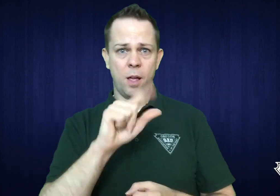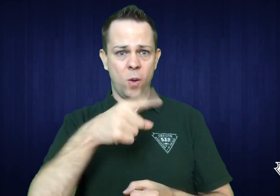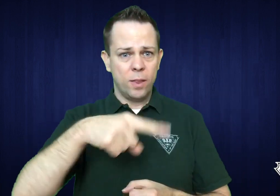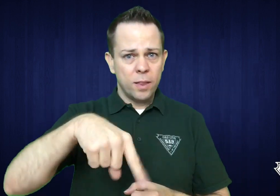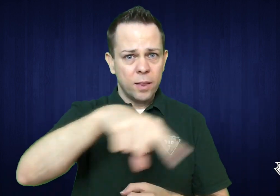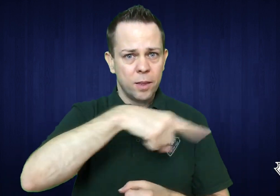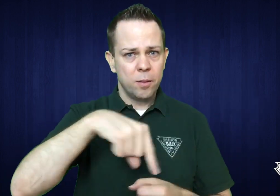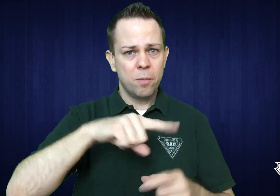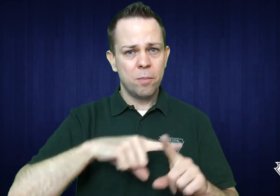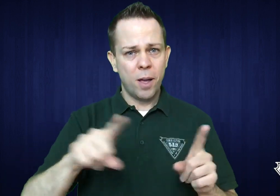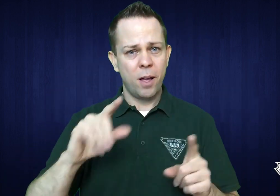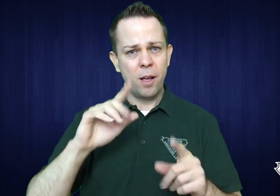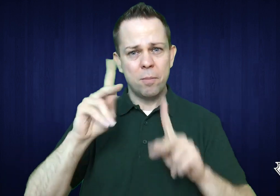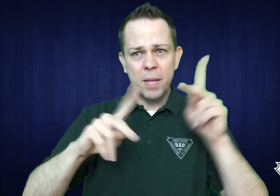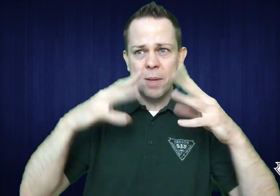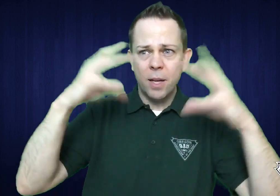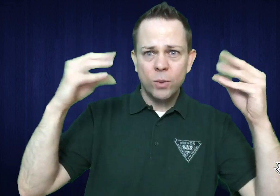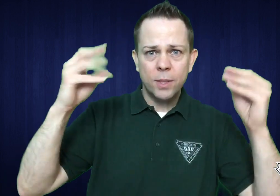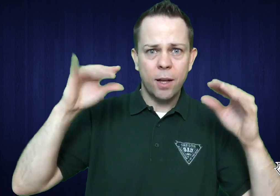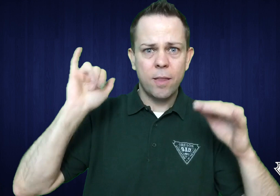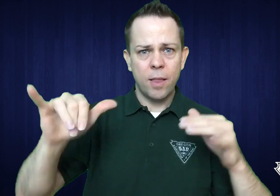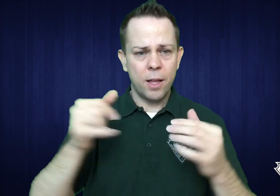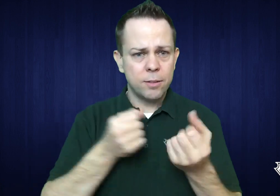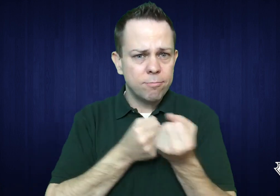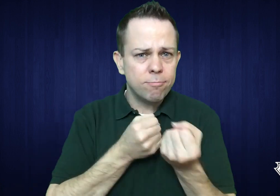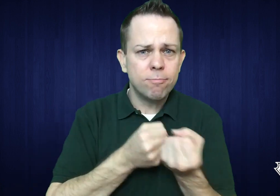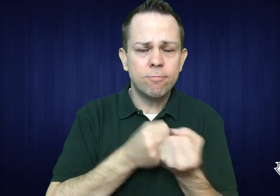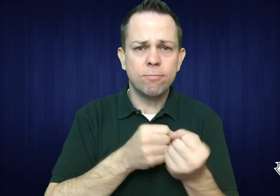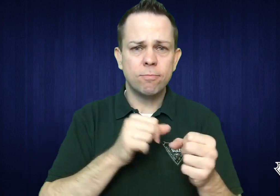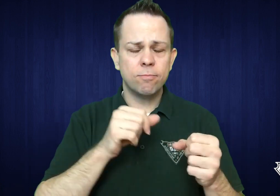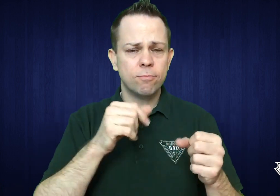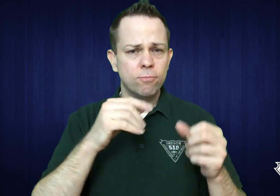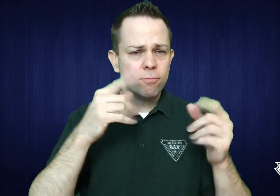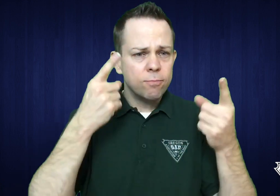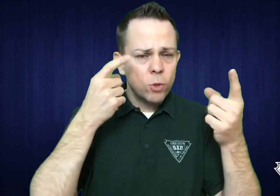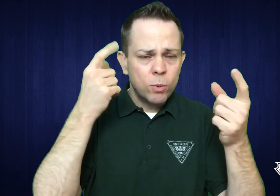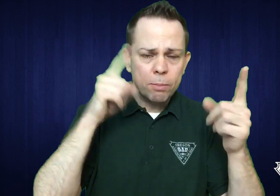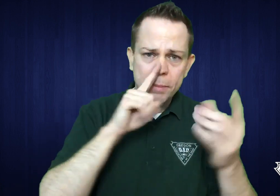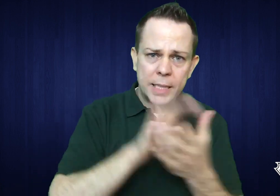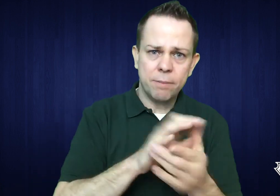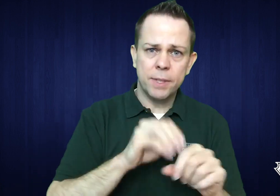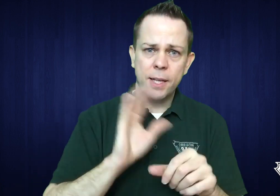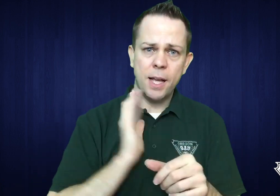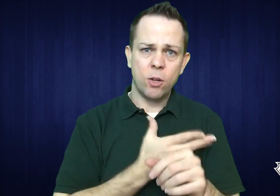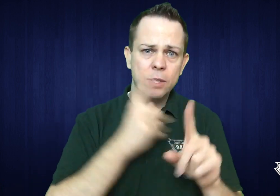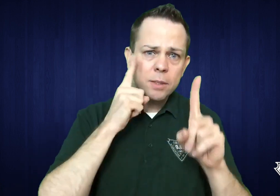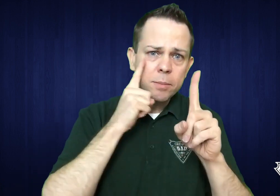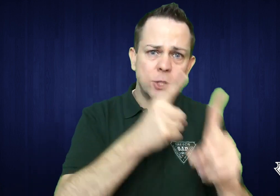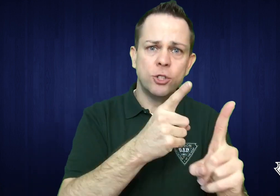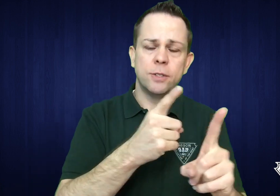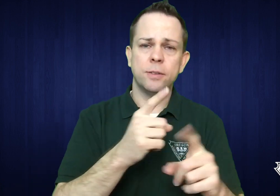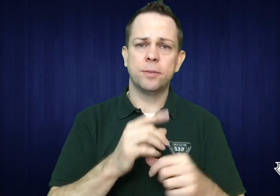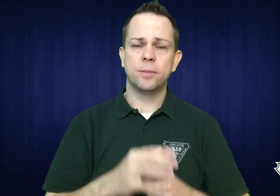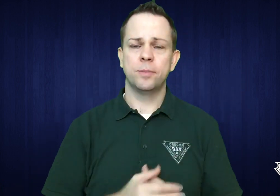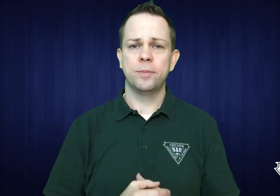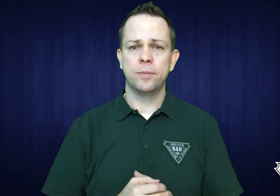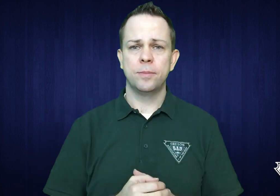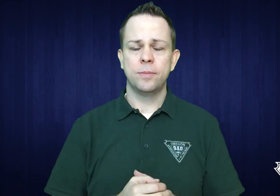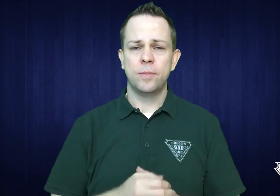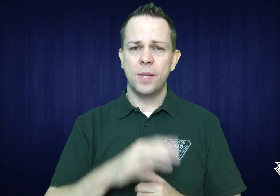We also thank the people outside the organization who believe in our mission.